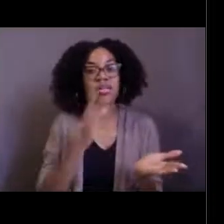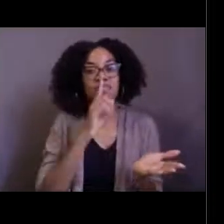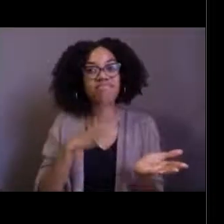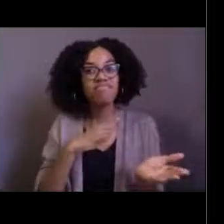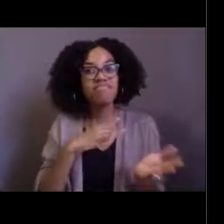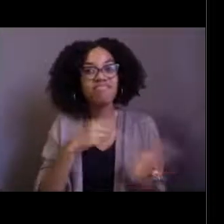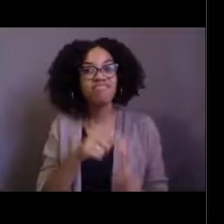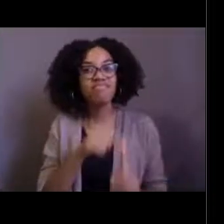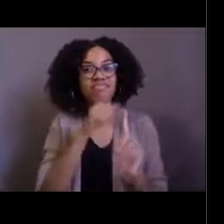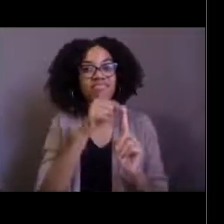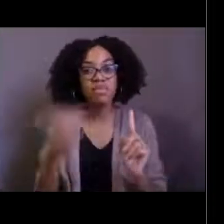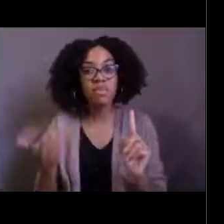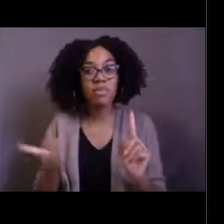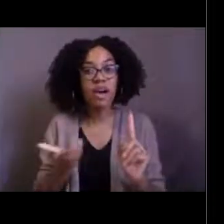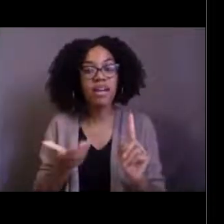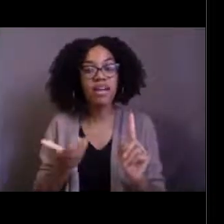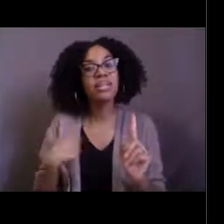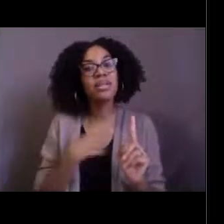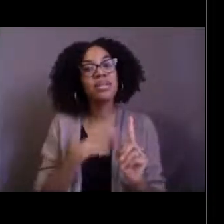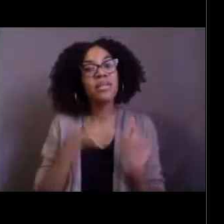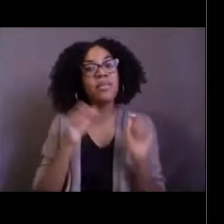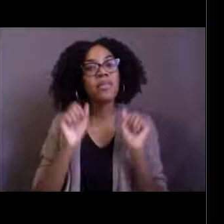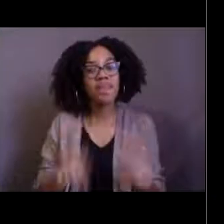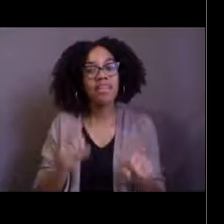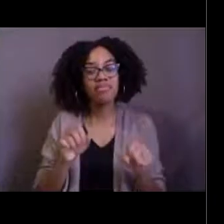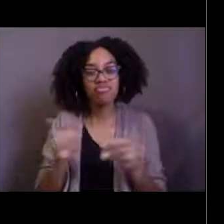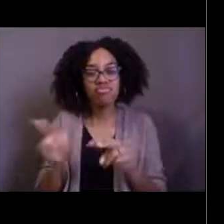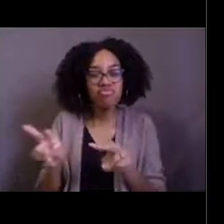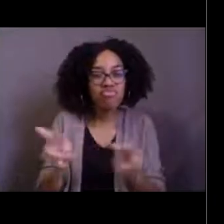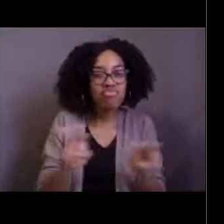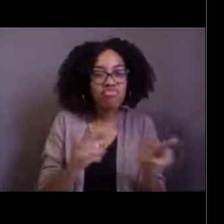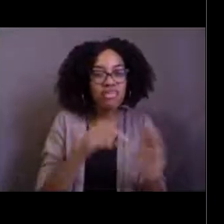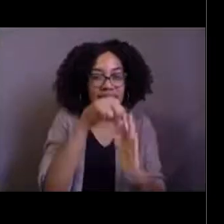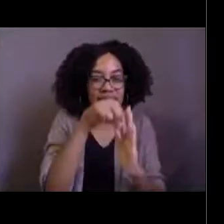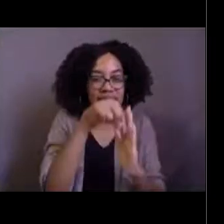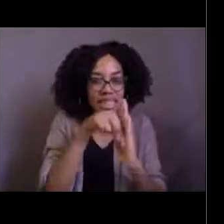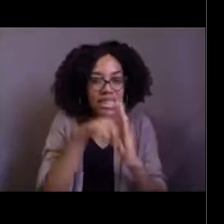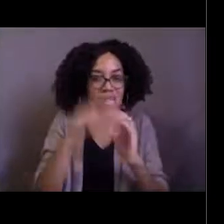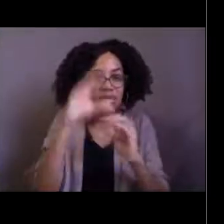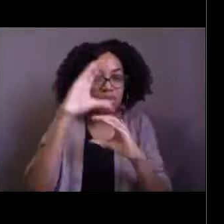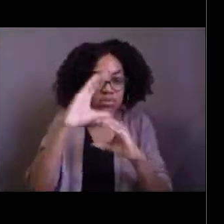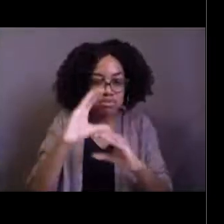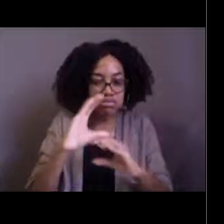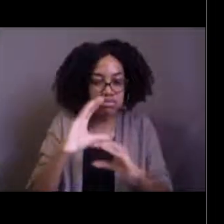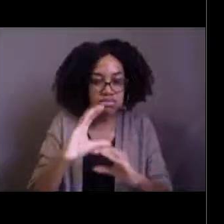that we get the chance to go places that people haven't been before and we get to see things that people haven't seen.